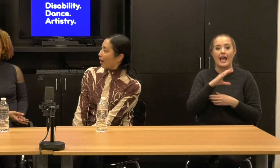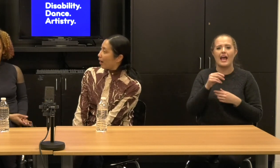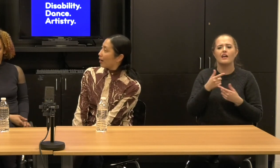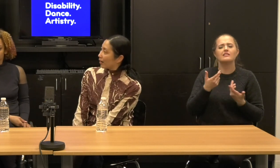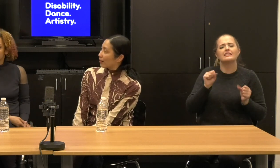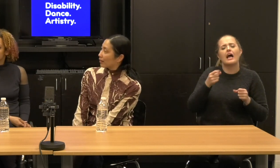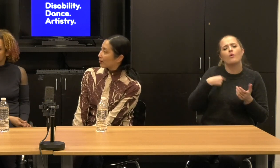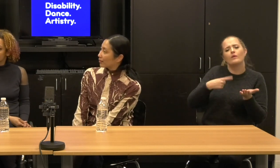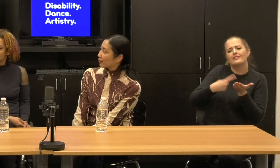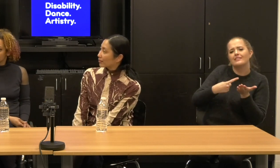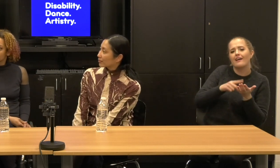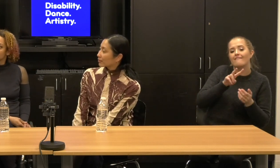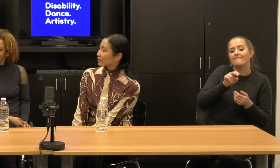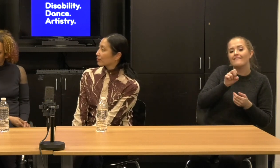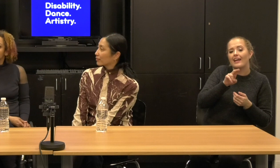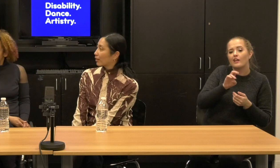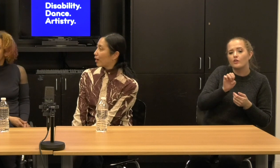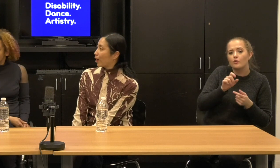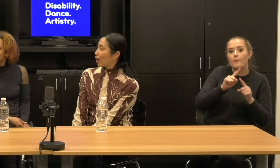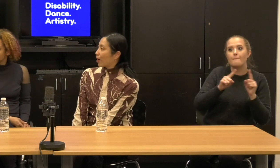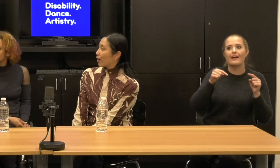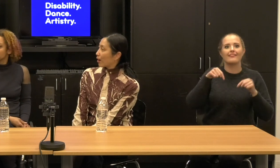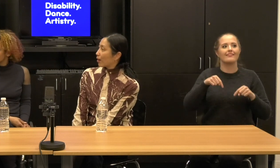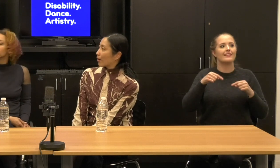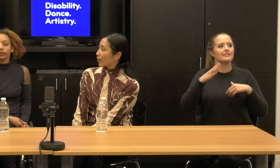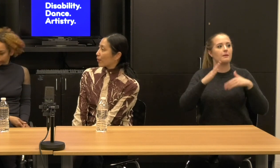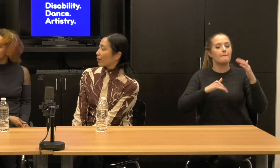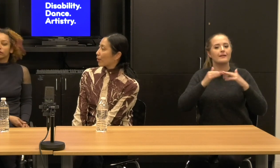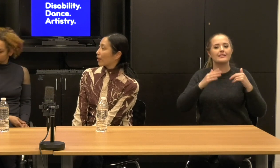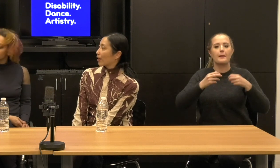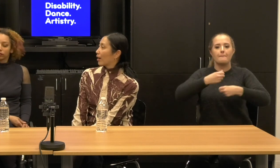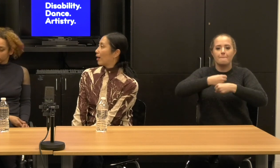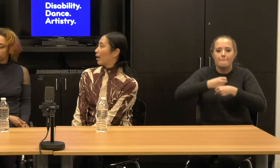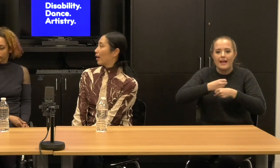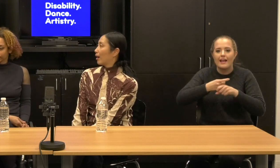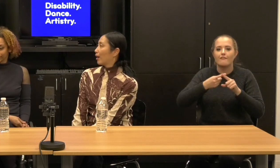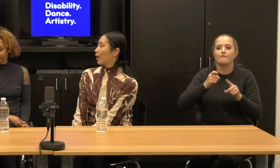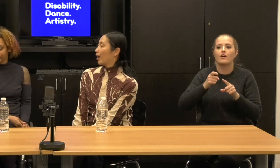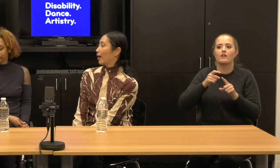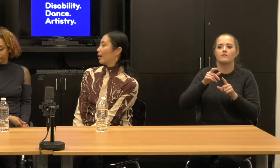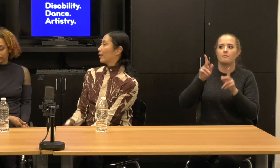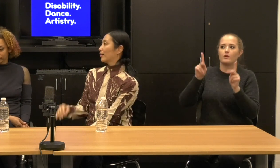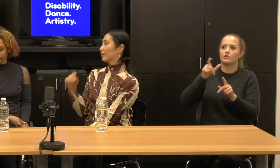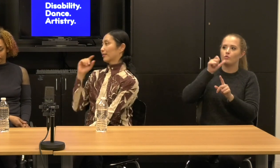The venue is also crafted and built by someone who has for decades really b een working with